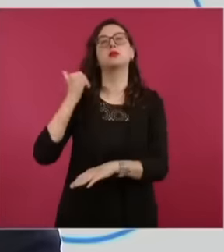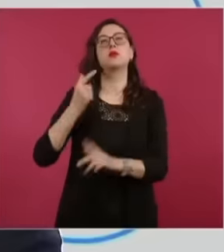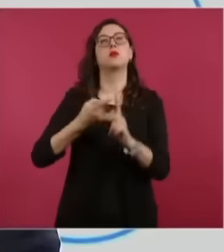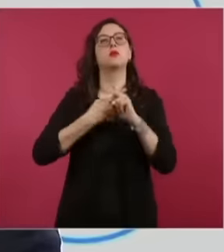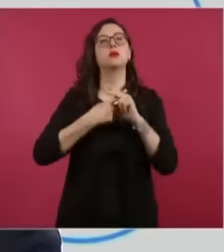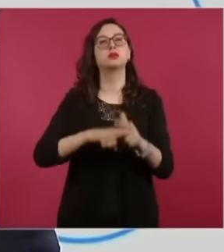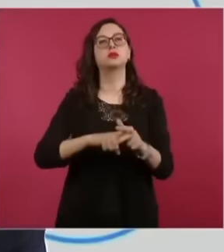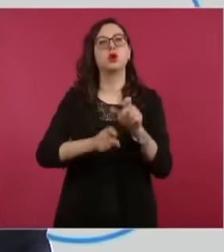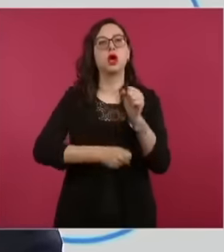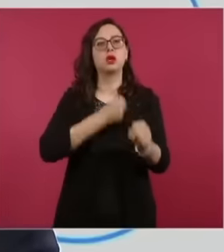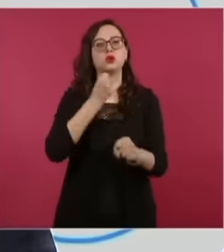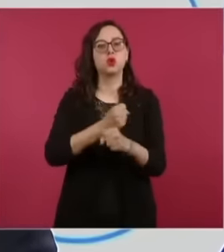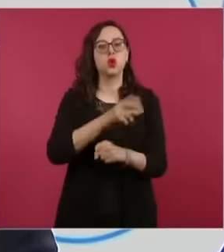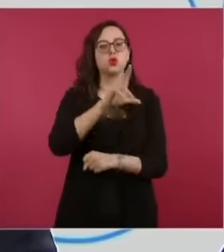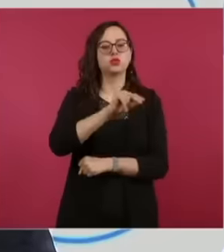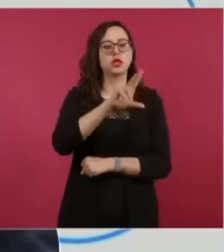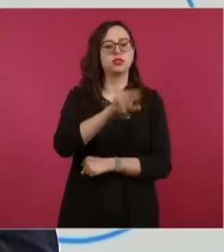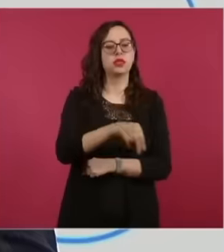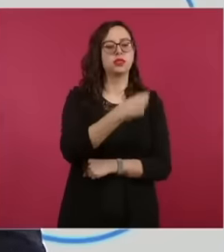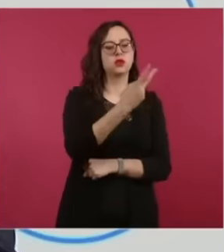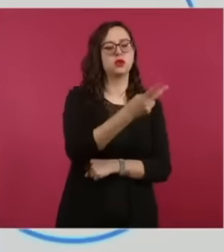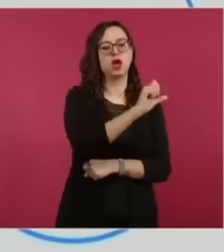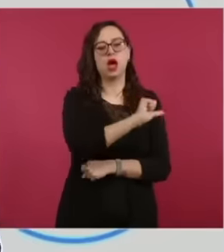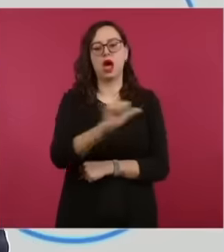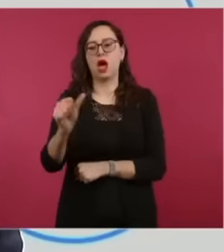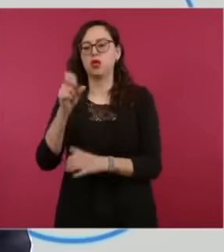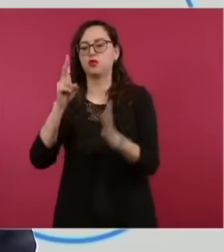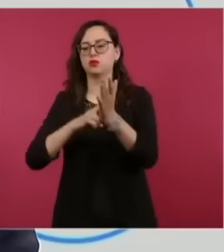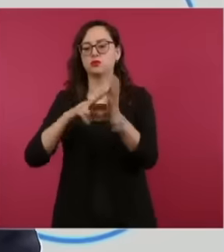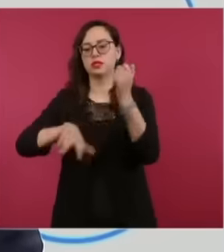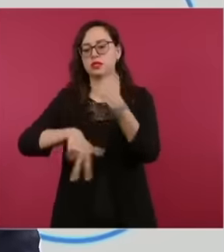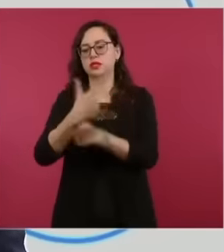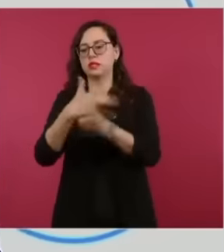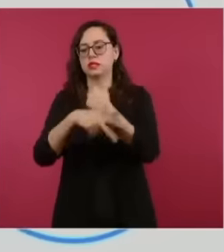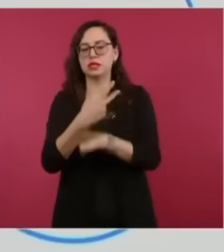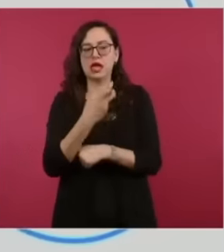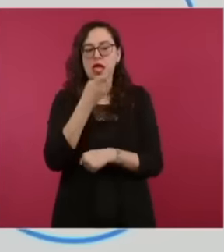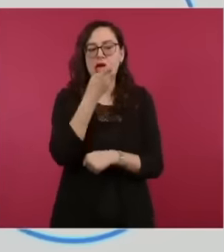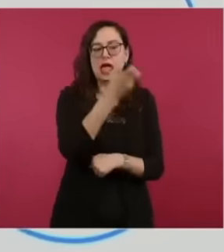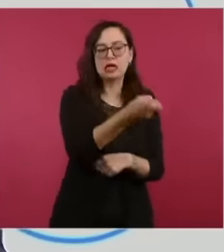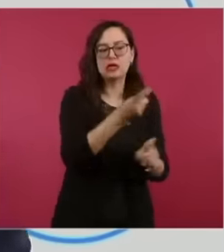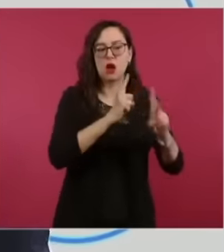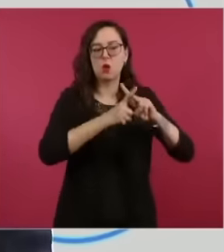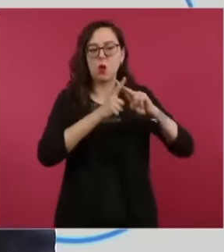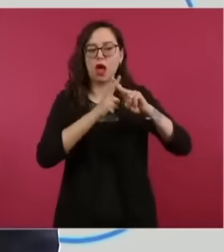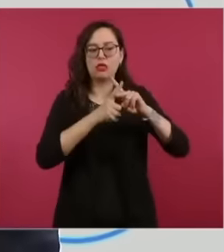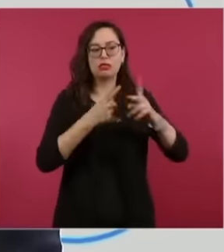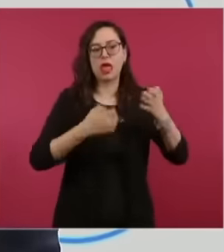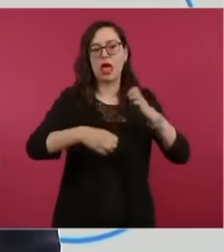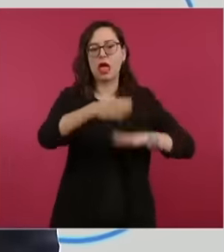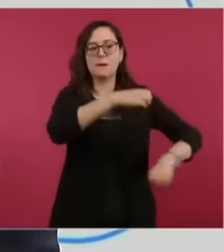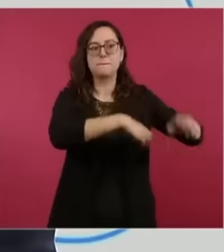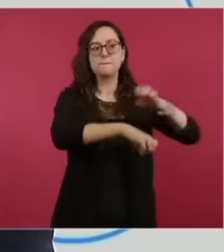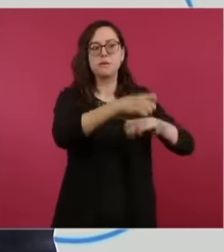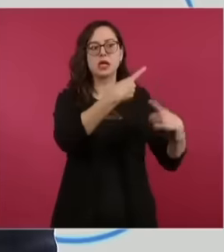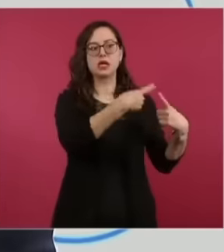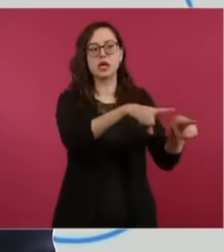2013 and that in 2013 this figure was canceled, this figure that gave benefits of deferring the payment of